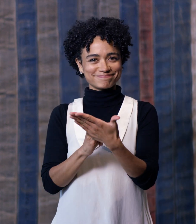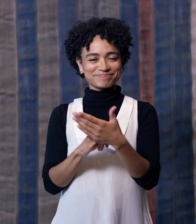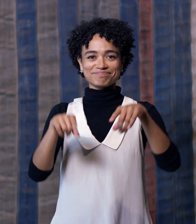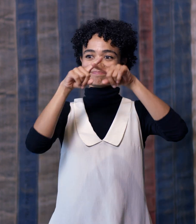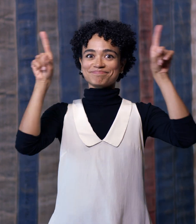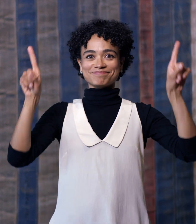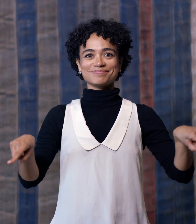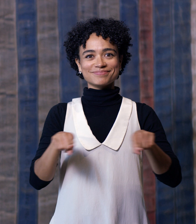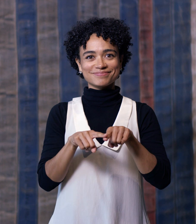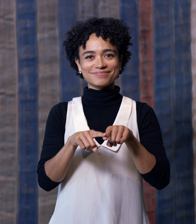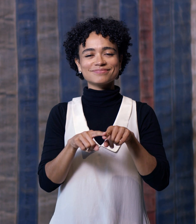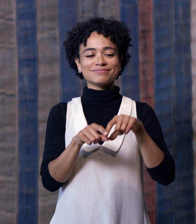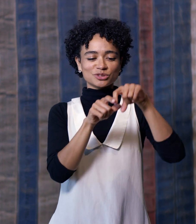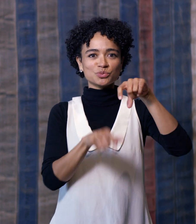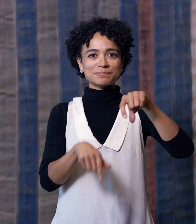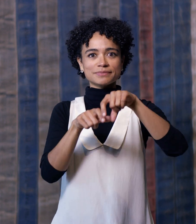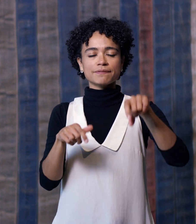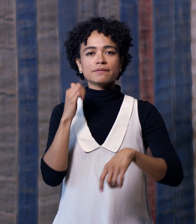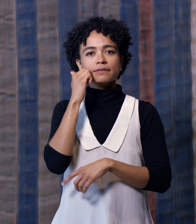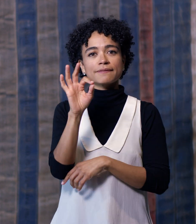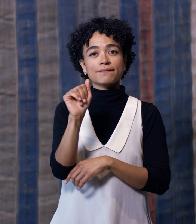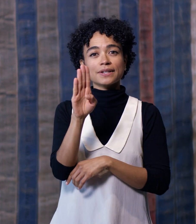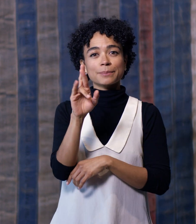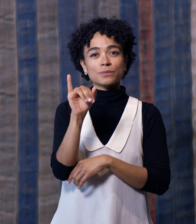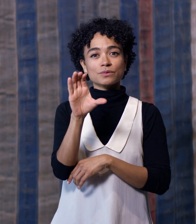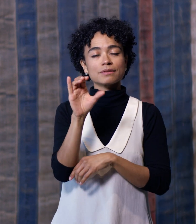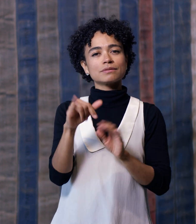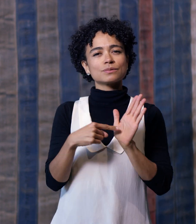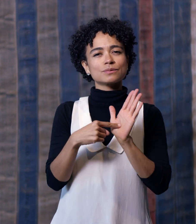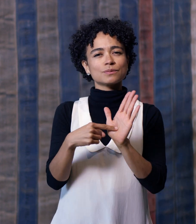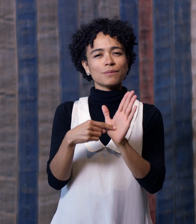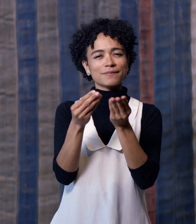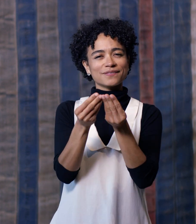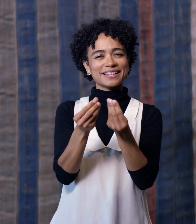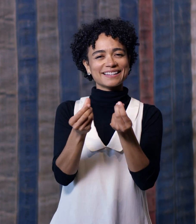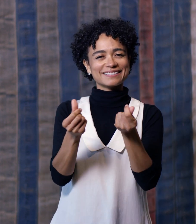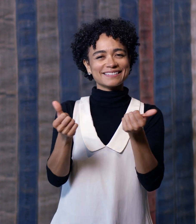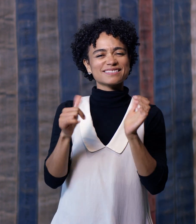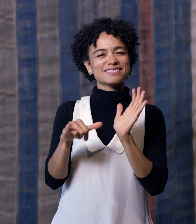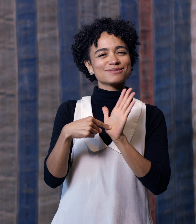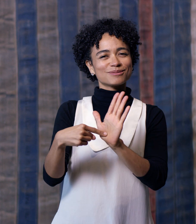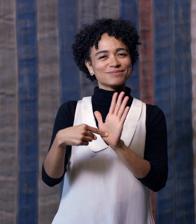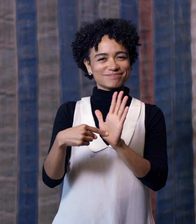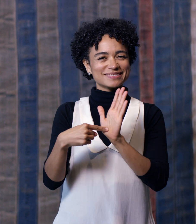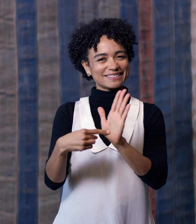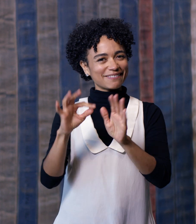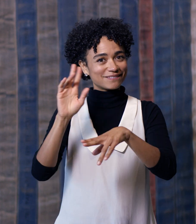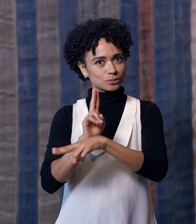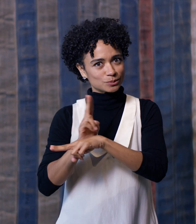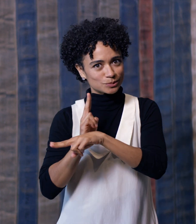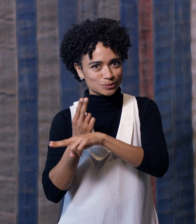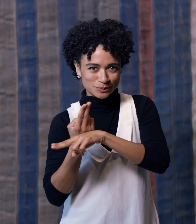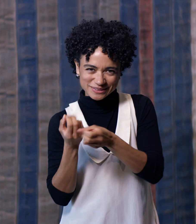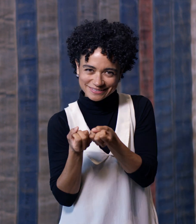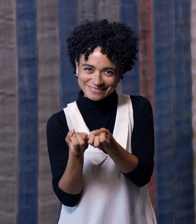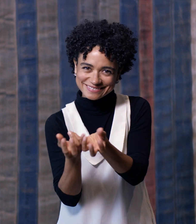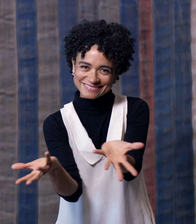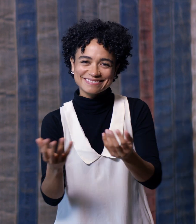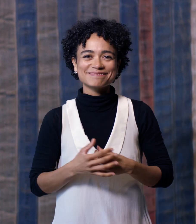It is made from regular fabric that is visibly worn from being used.